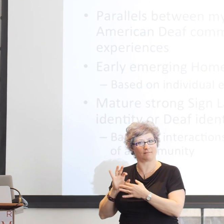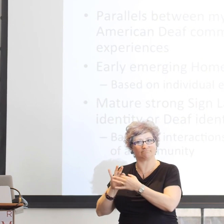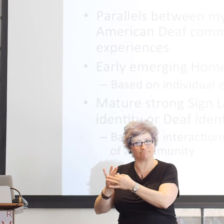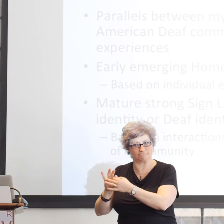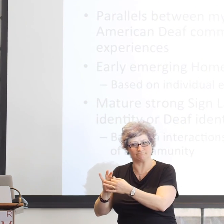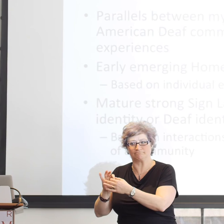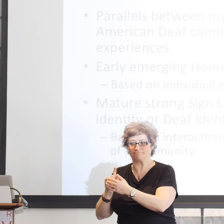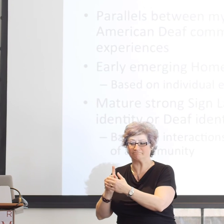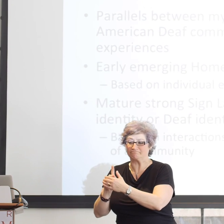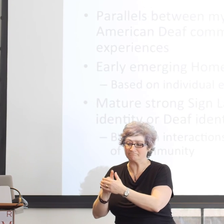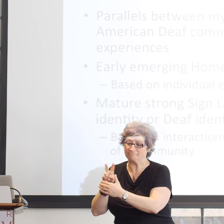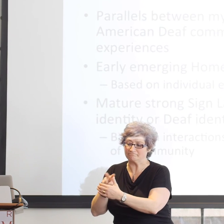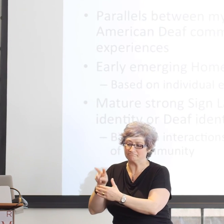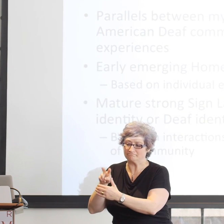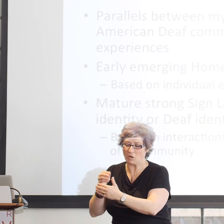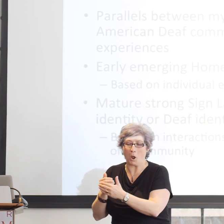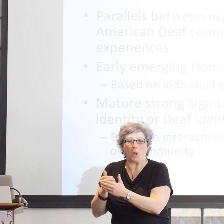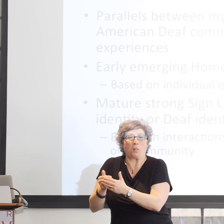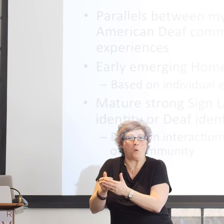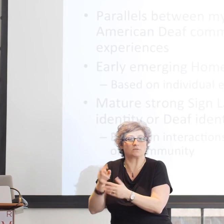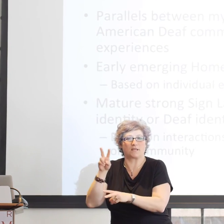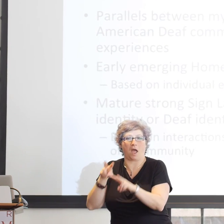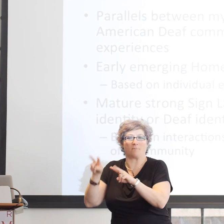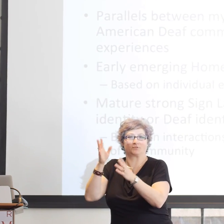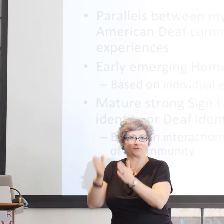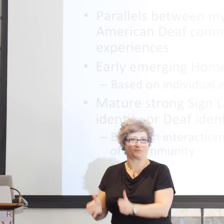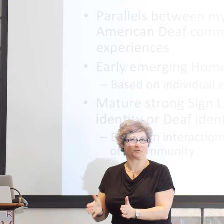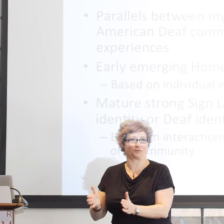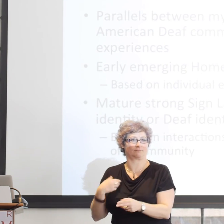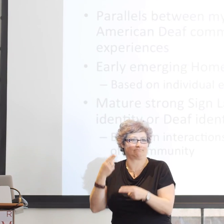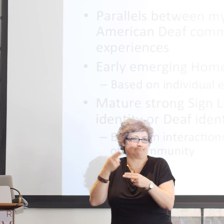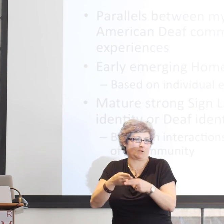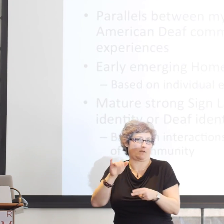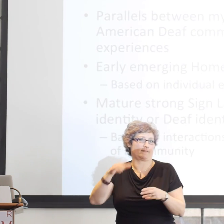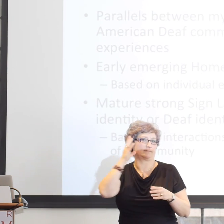of people who have shared those experiences and who share a language.